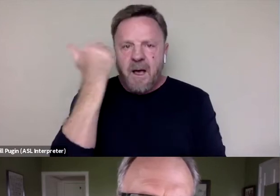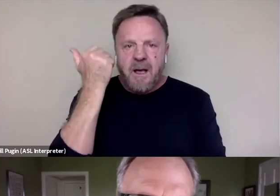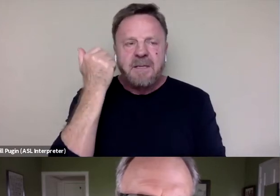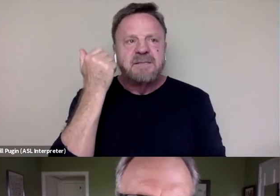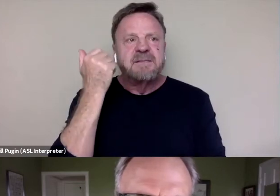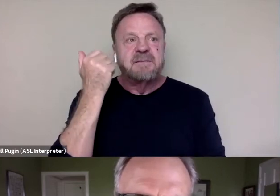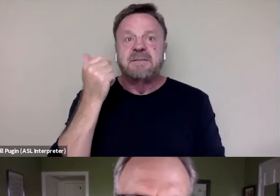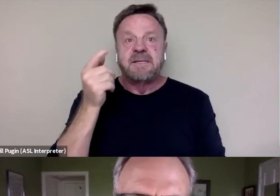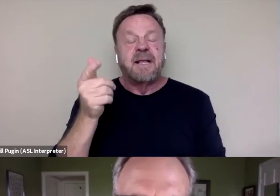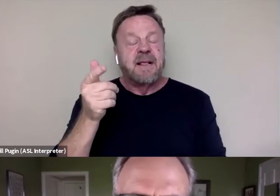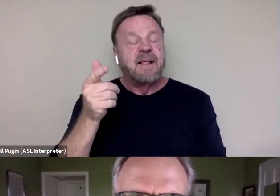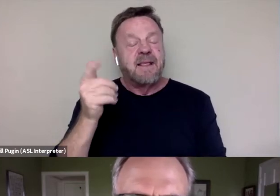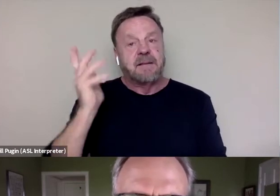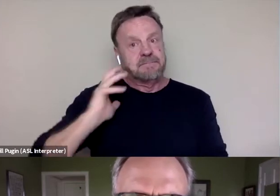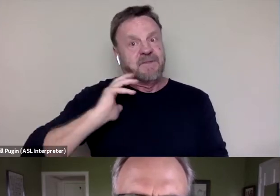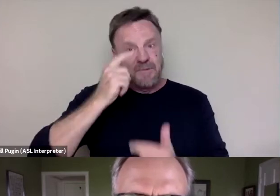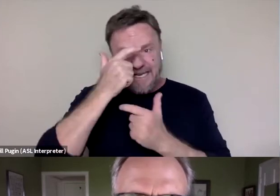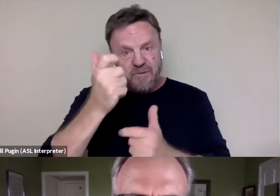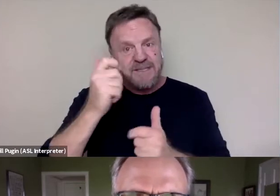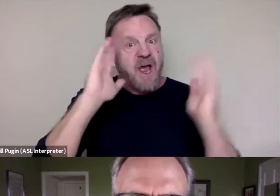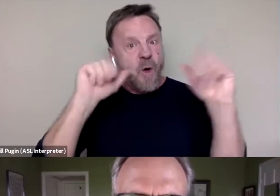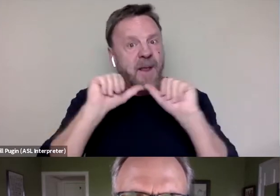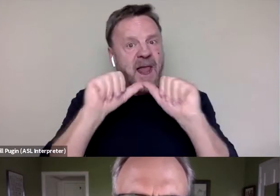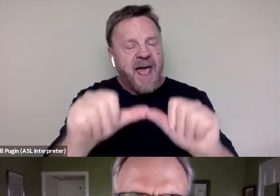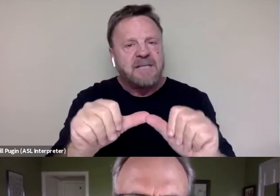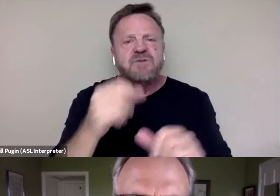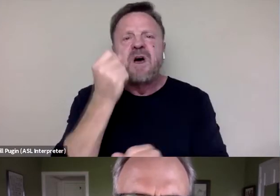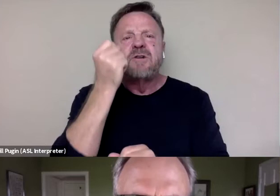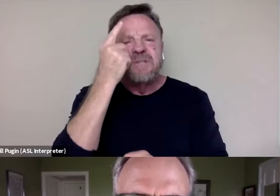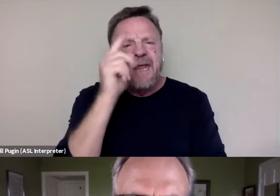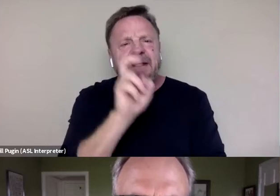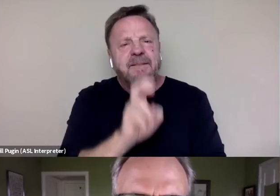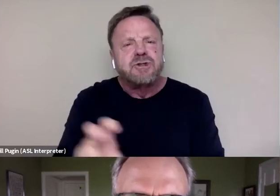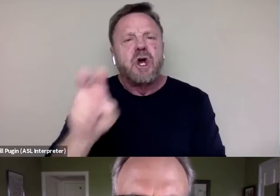and I hope it lasts, and understanding better the journey and experience of black people,